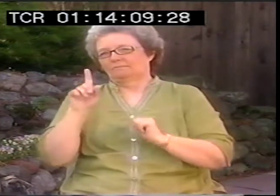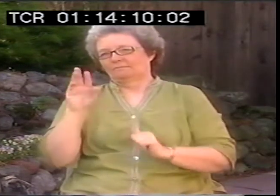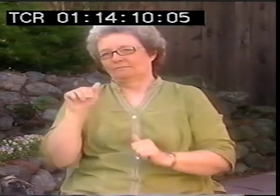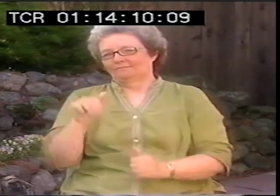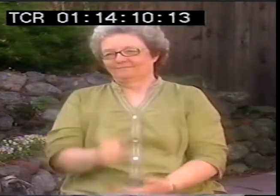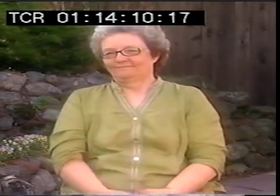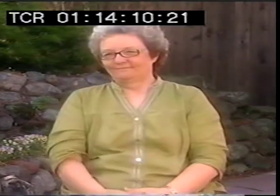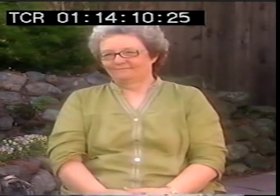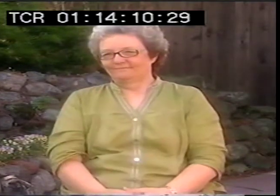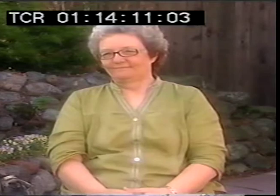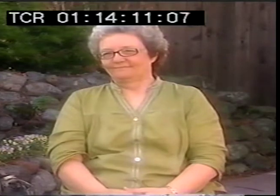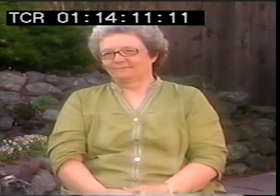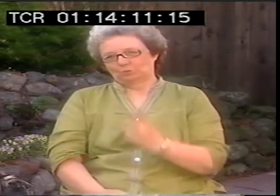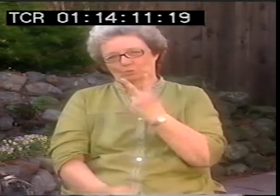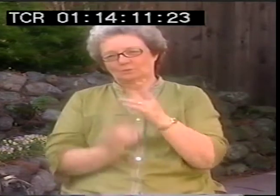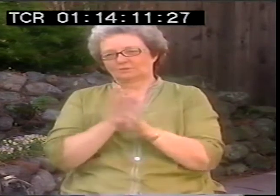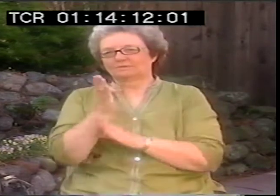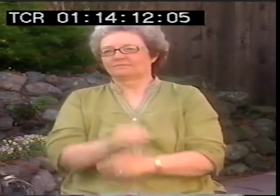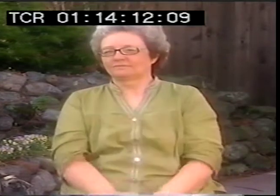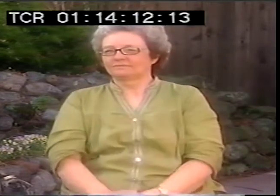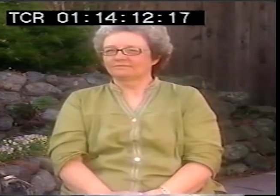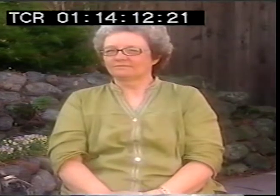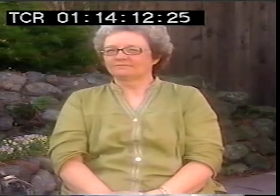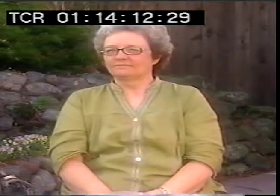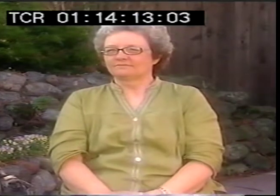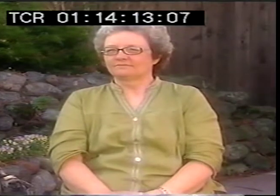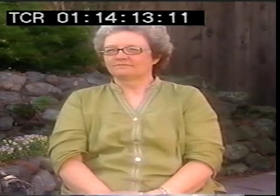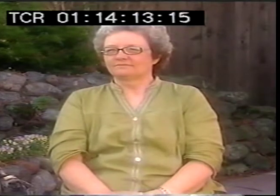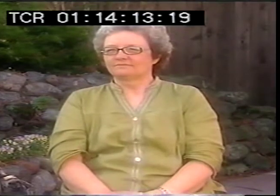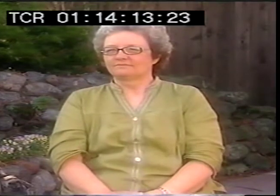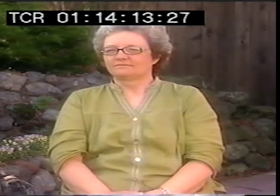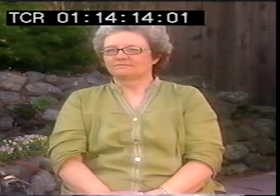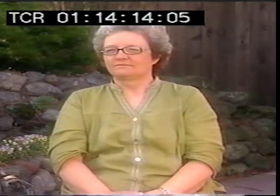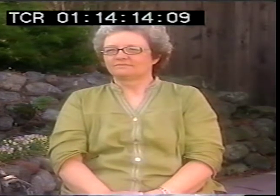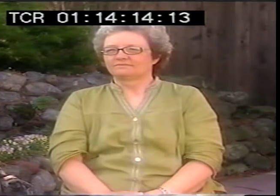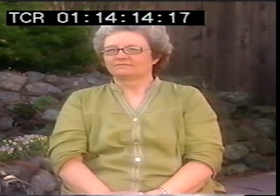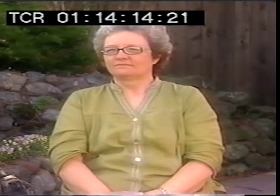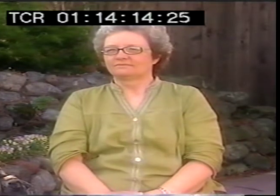I got my degree at Gallaudet. I majored in English and drama. I was a double major.